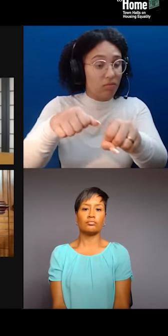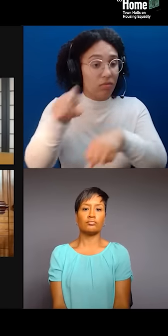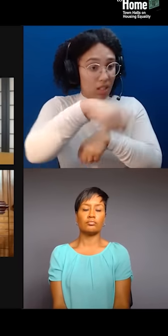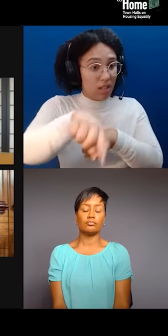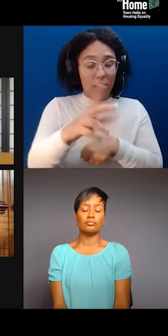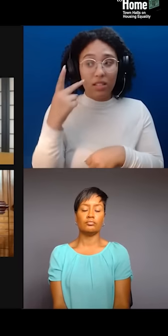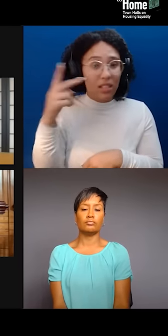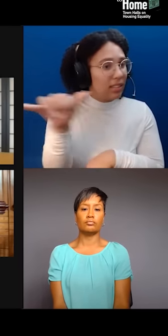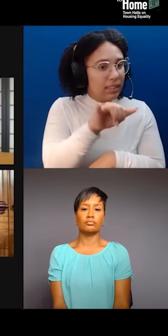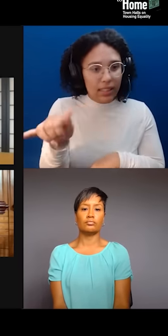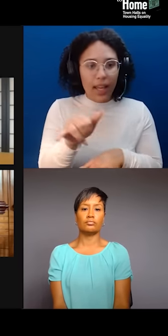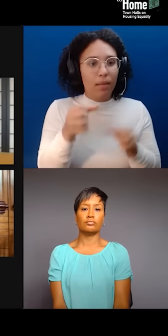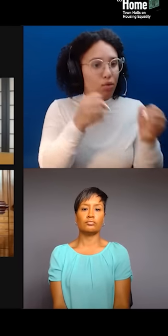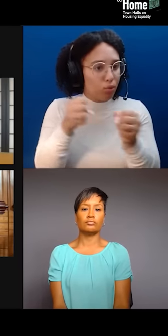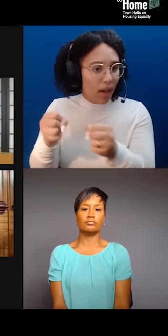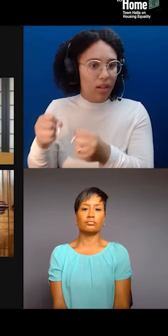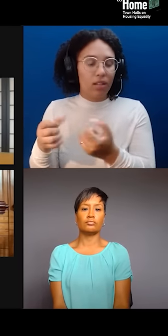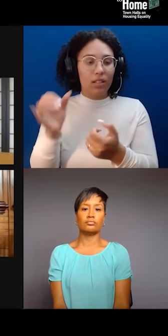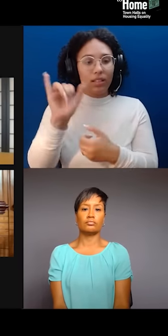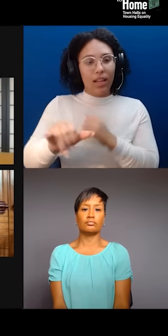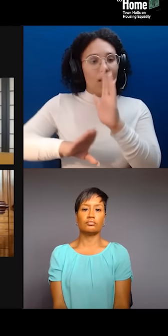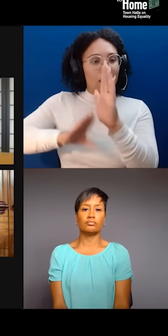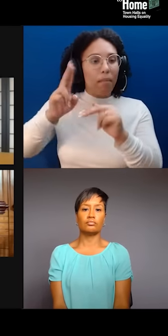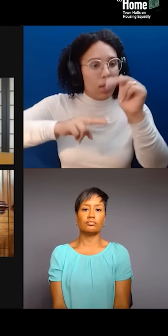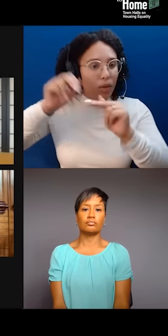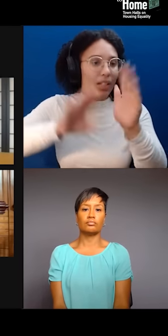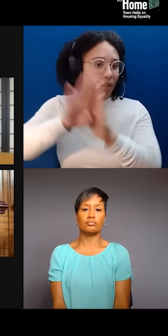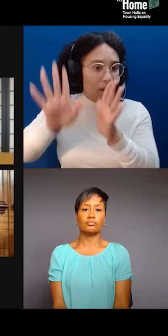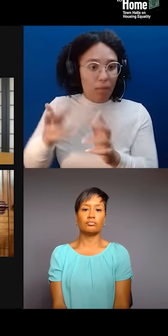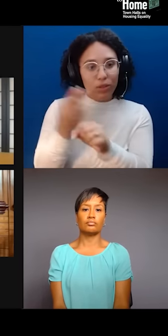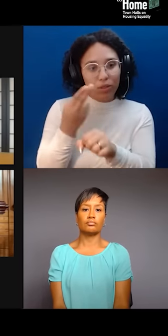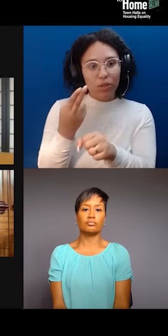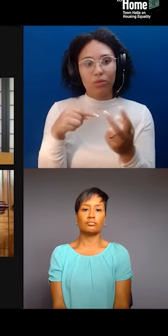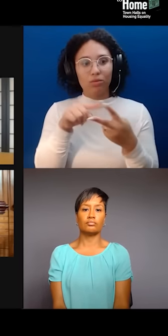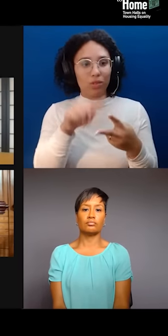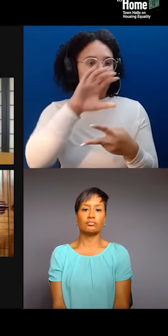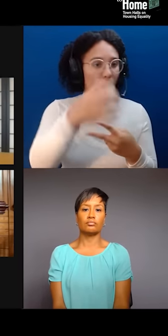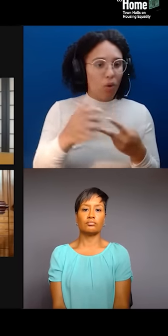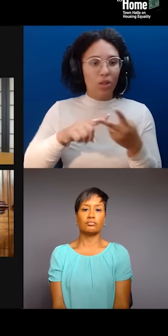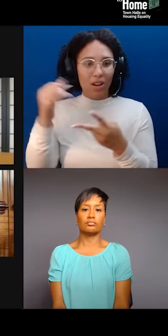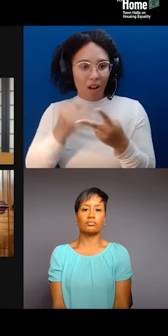has been actually the most important thing for us. Yes, in Chinatown, but building alliances across New York City, so.